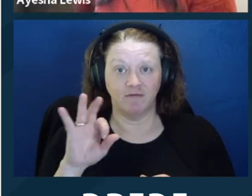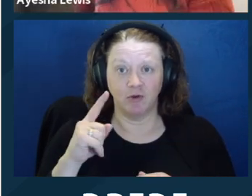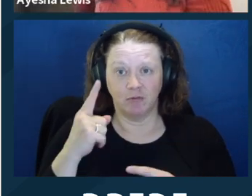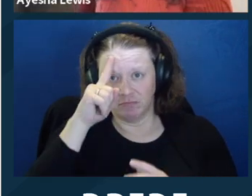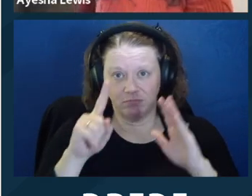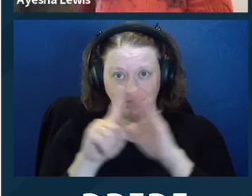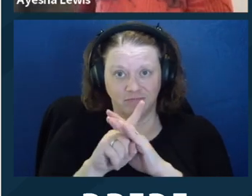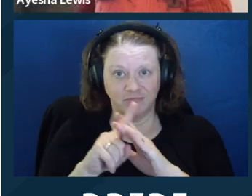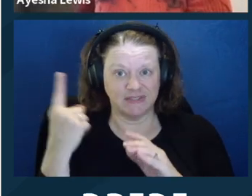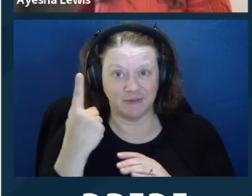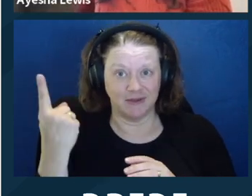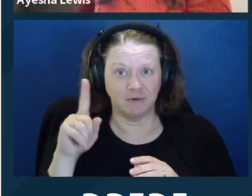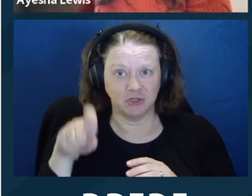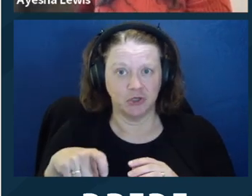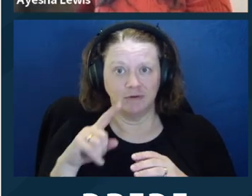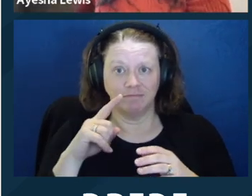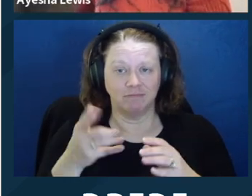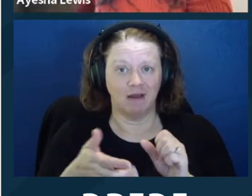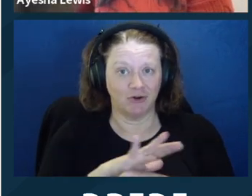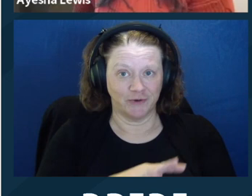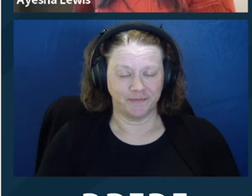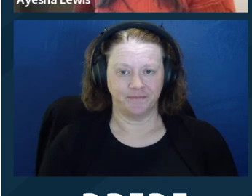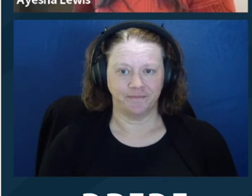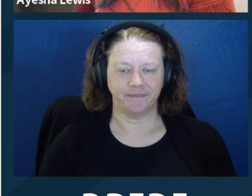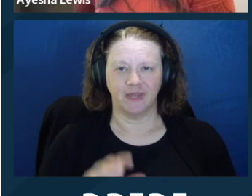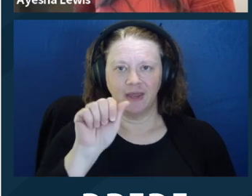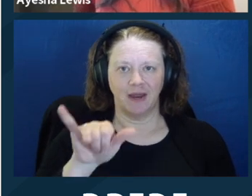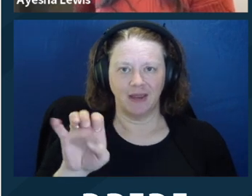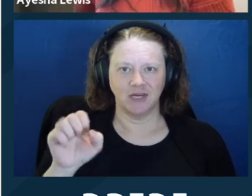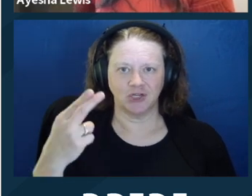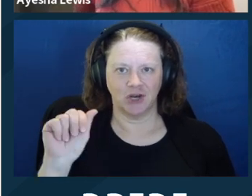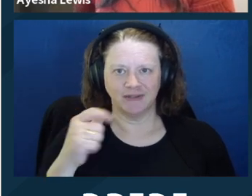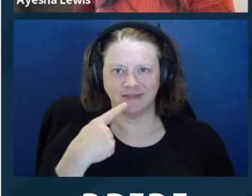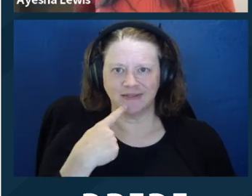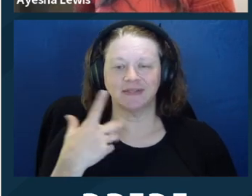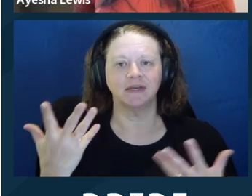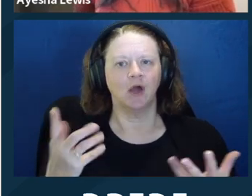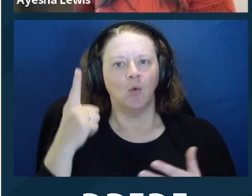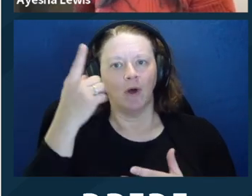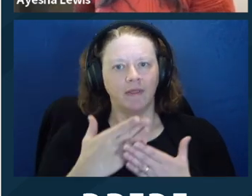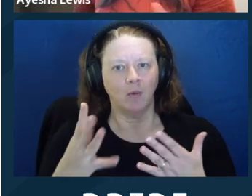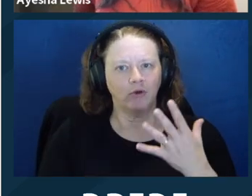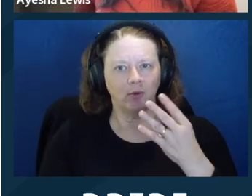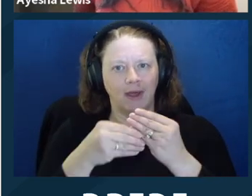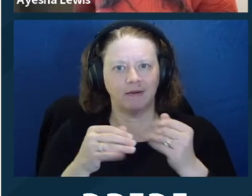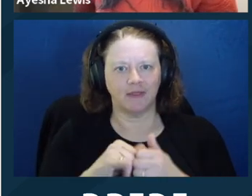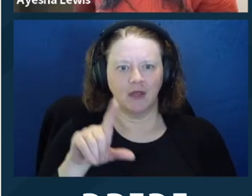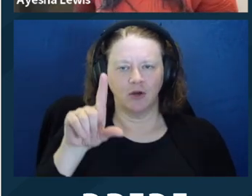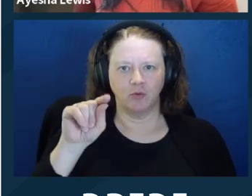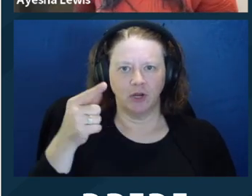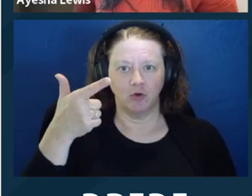want to add in that 2021 ethics opinion predates the bill that we talked about before from